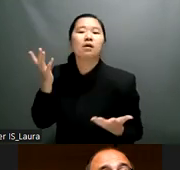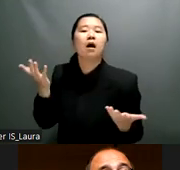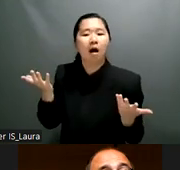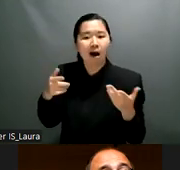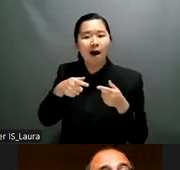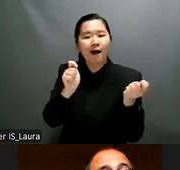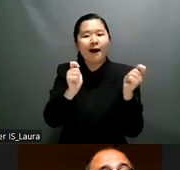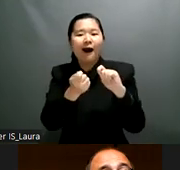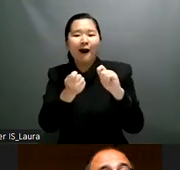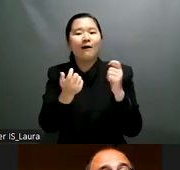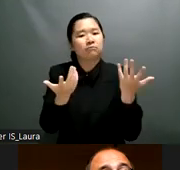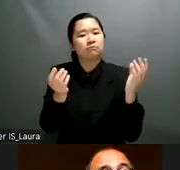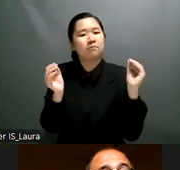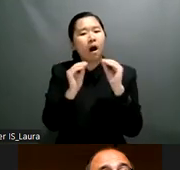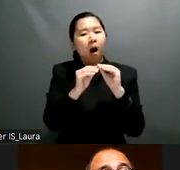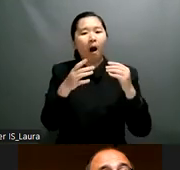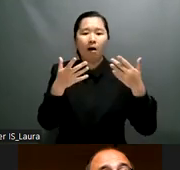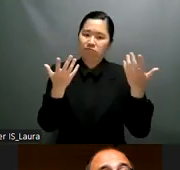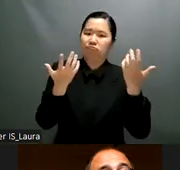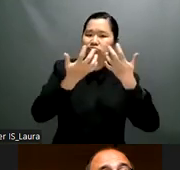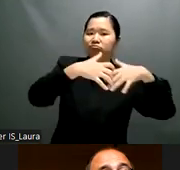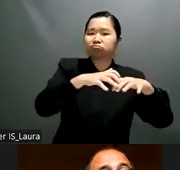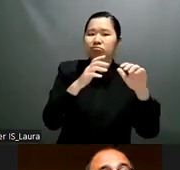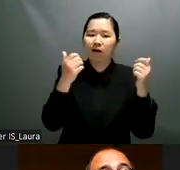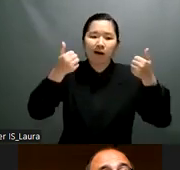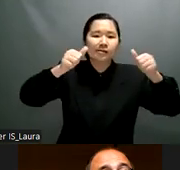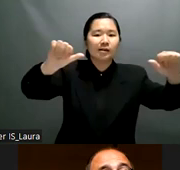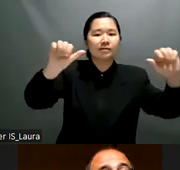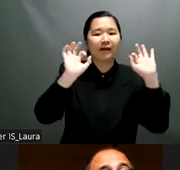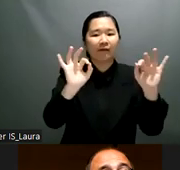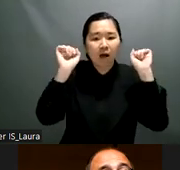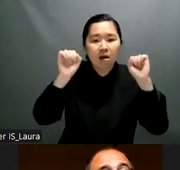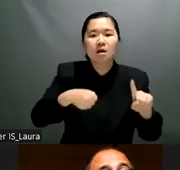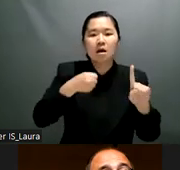familiar to them so it's easy for them to grabs you know under the seriousness of the situation